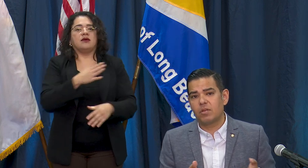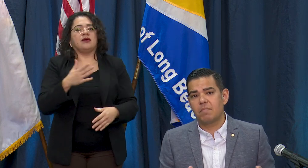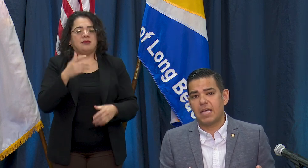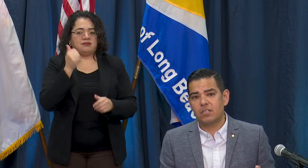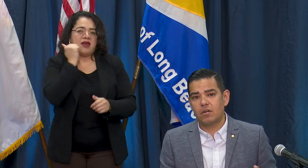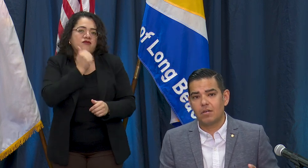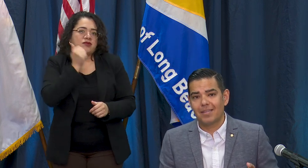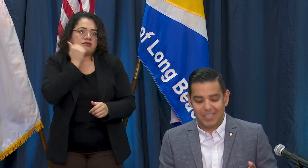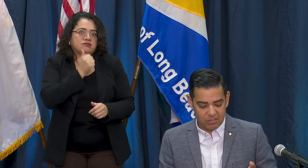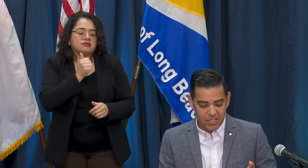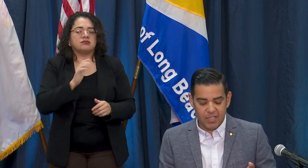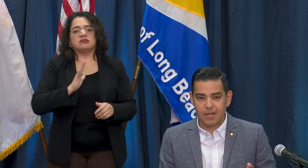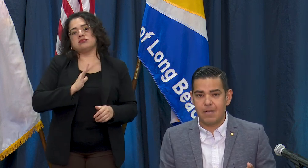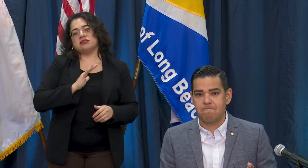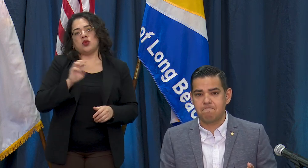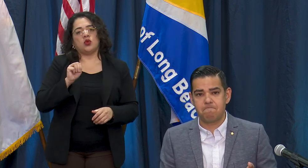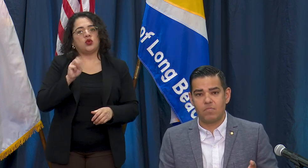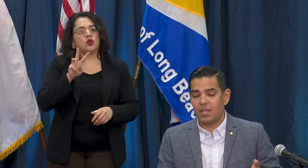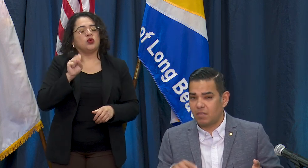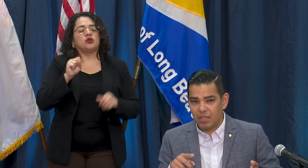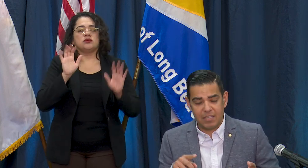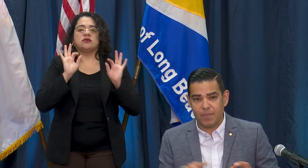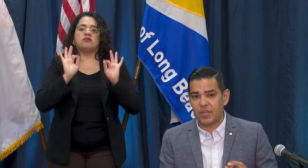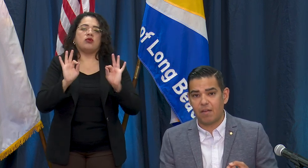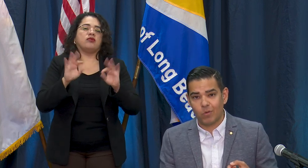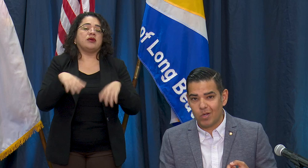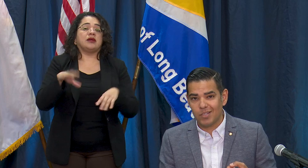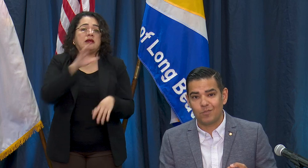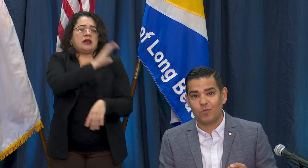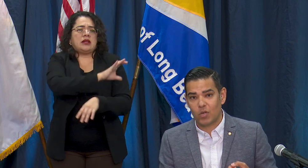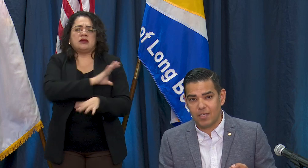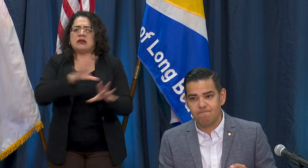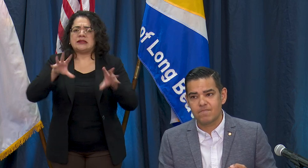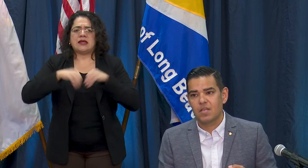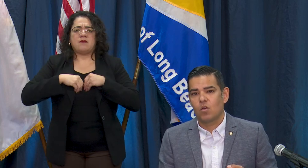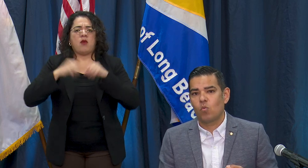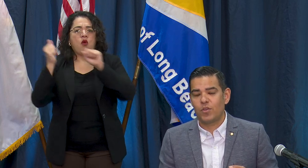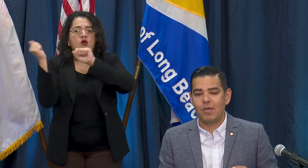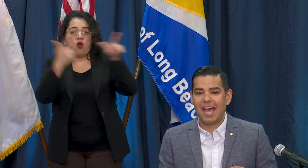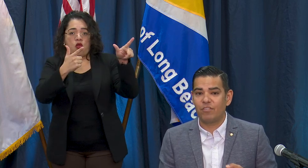reminder the clinic is accepting everyone. It's free. Whether you have